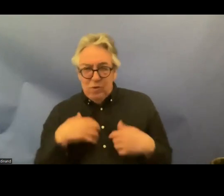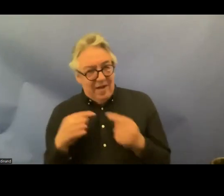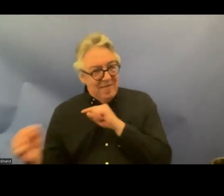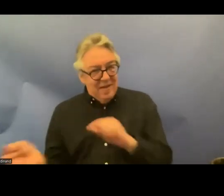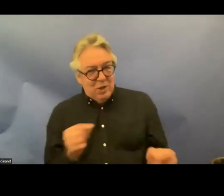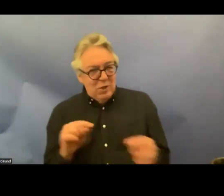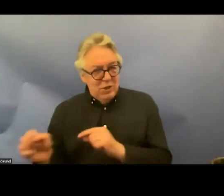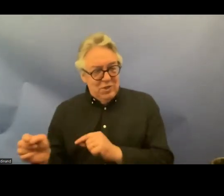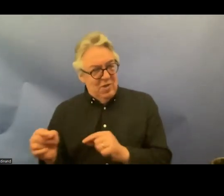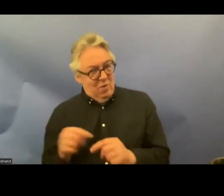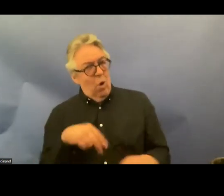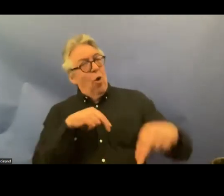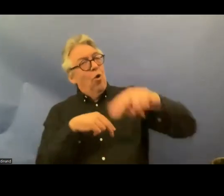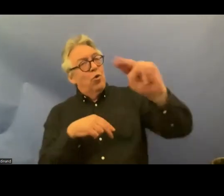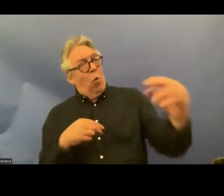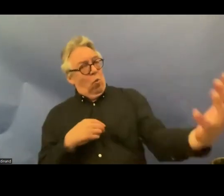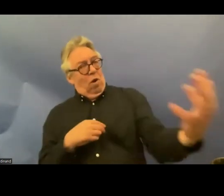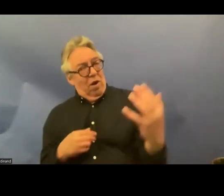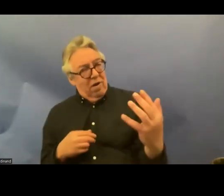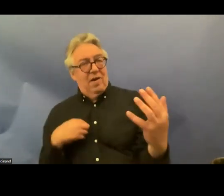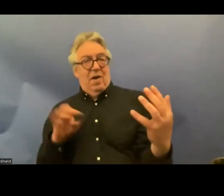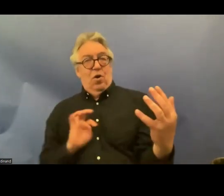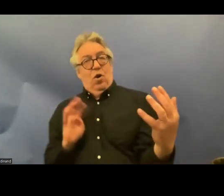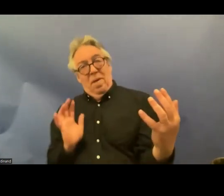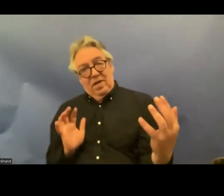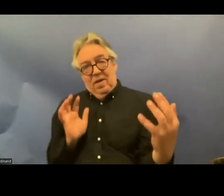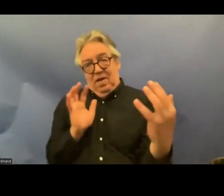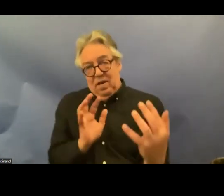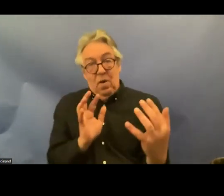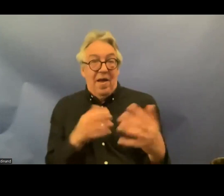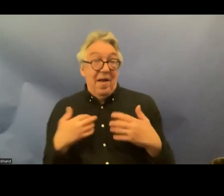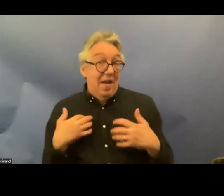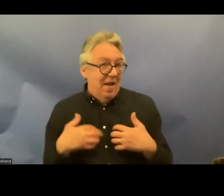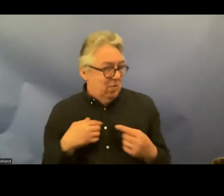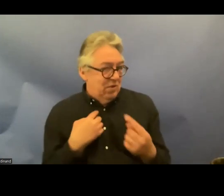state with Norwegian with Norway's state party delegation on this the state party